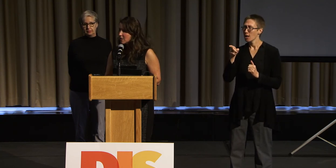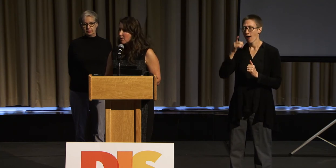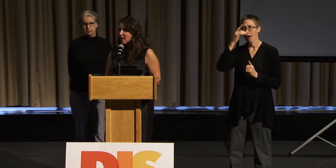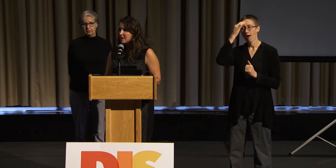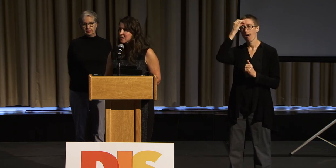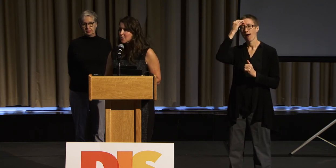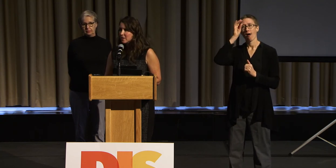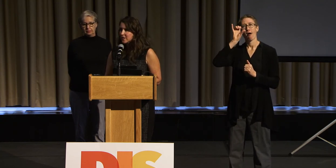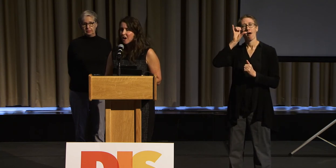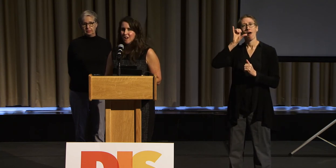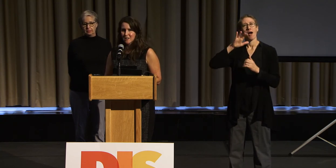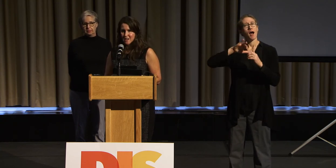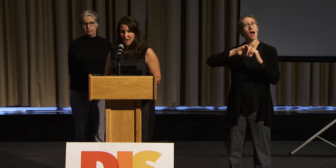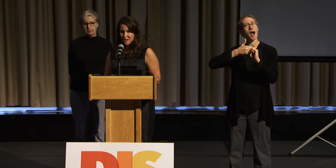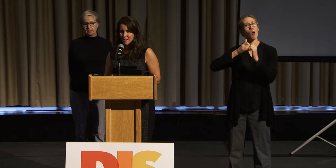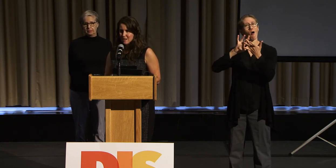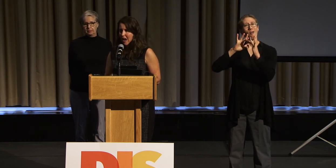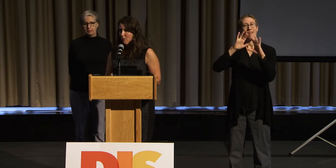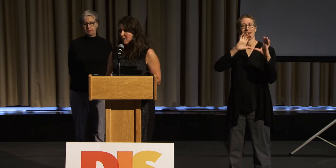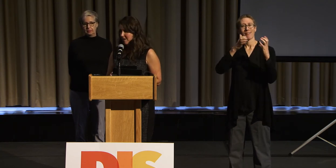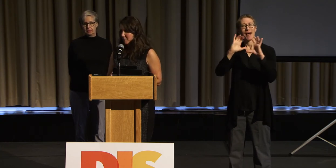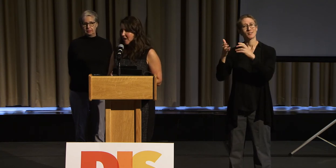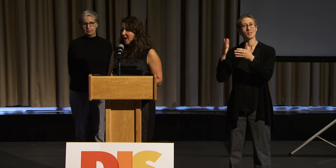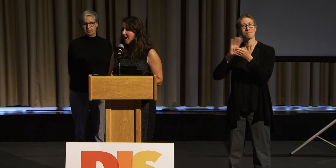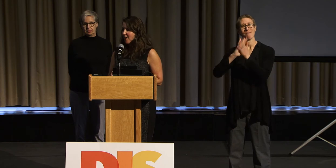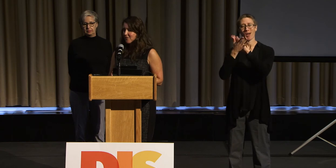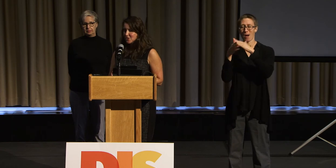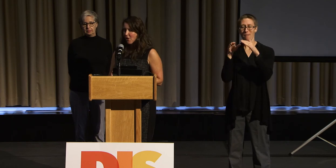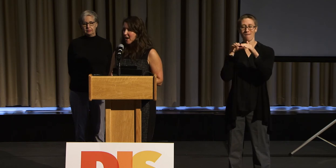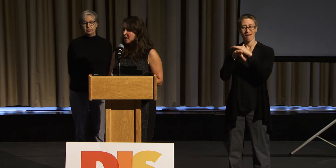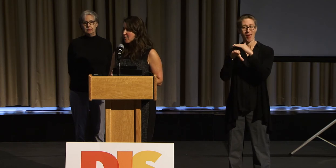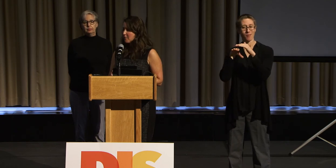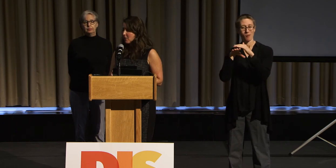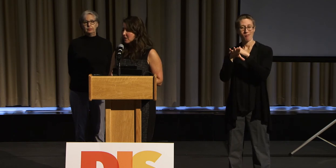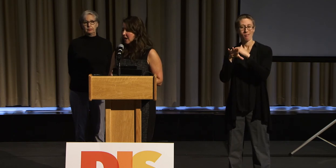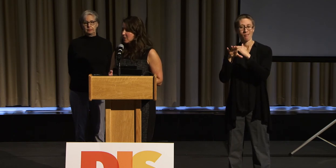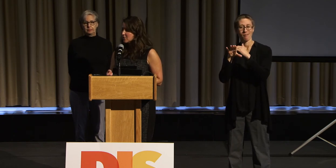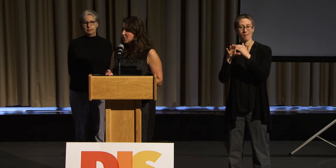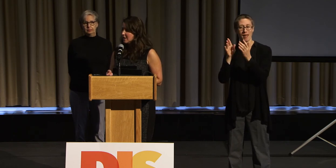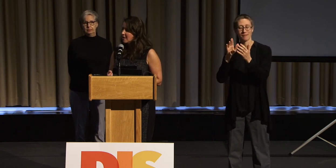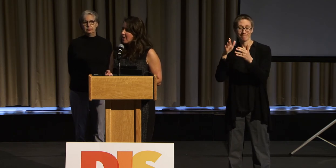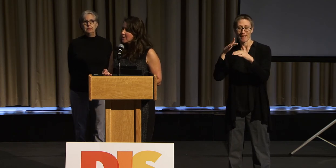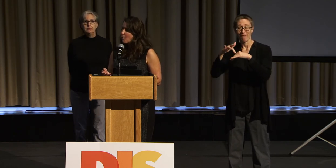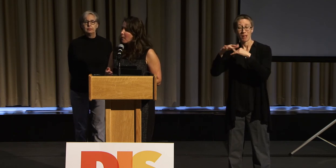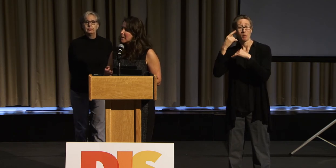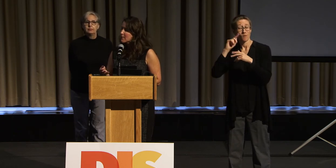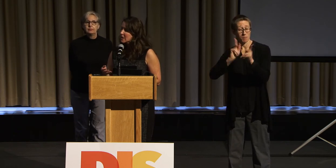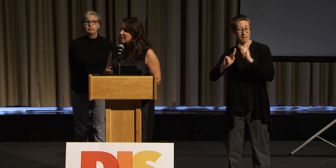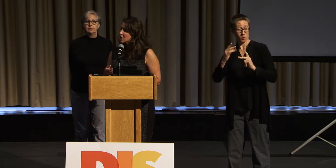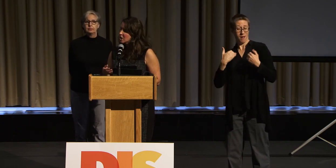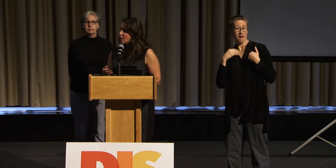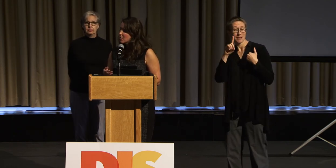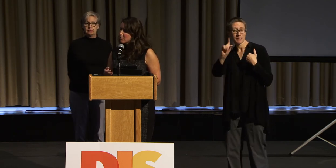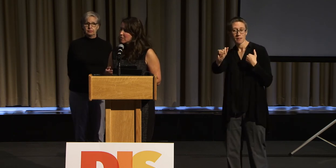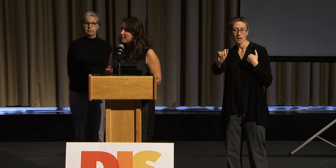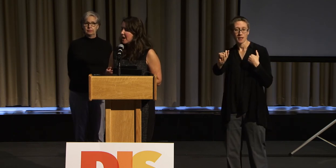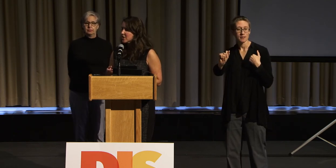So that is sort of an unintended outcome of trying to promote inclusion. The more people get to know you, the better